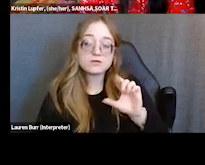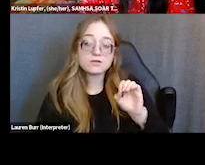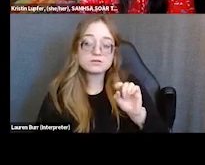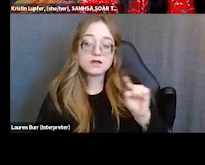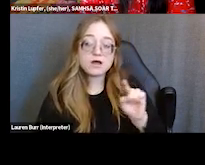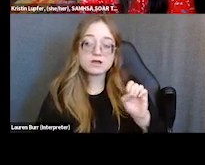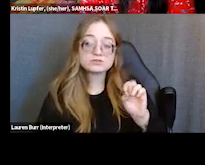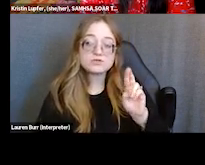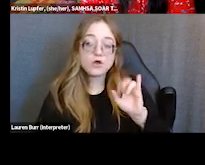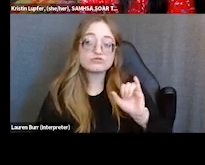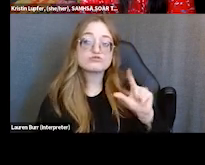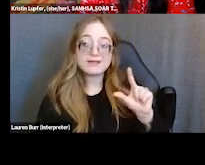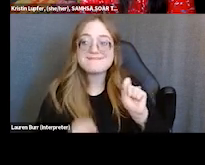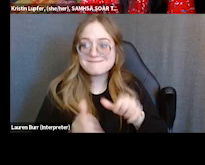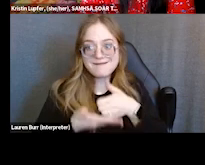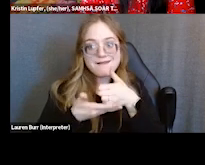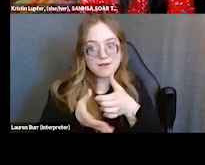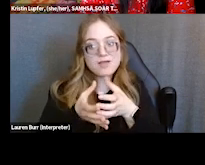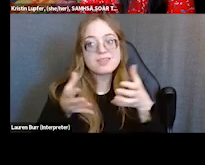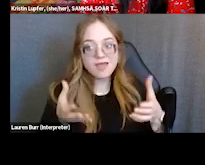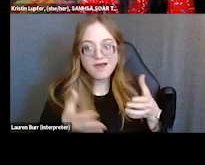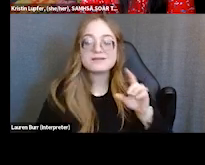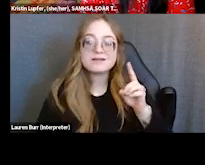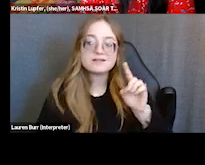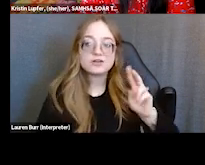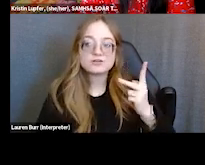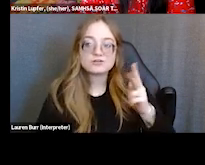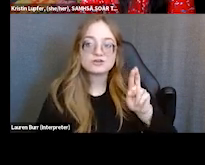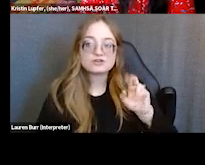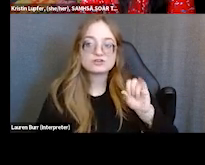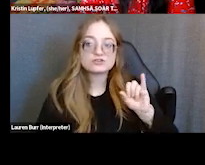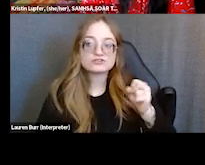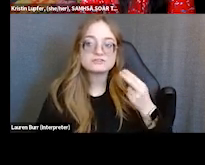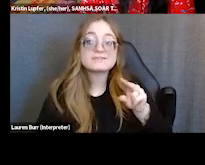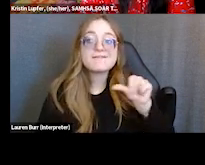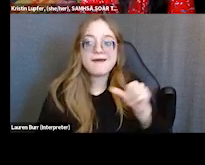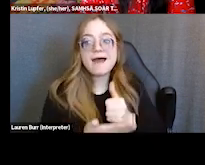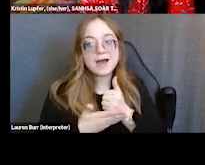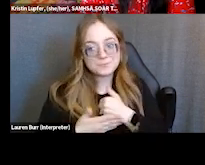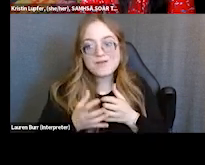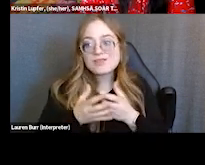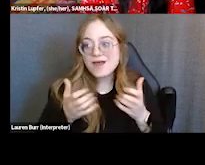and she helped me with one client with that, so I just kind of wanna let everybody know that sometimes,